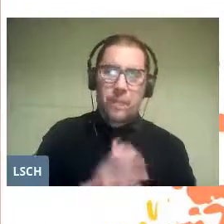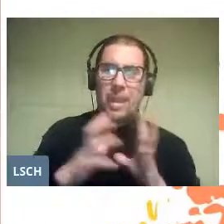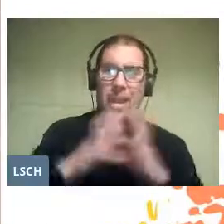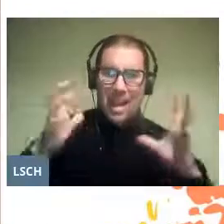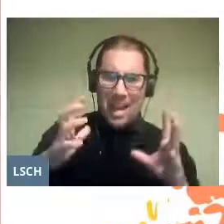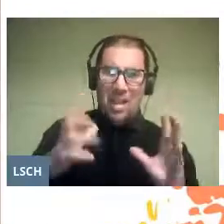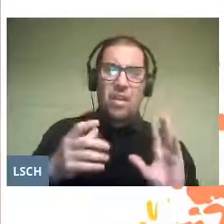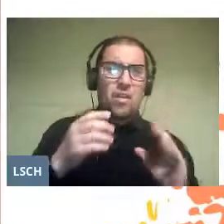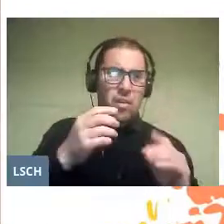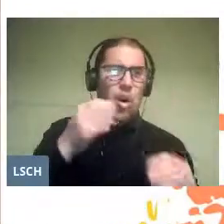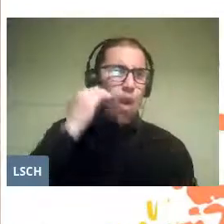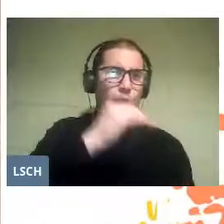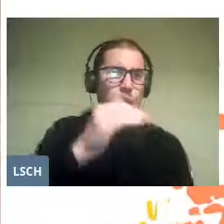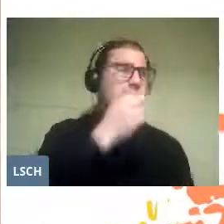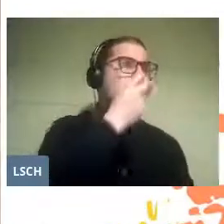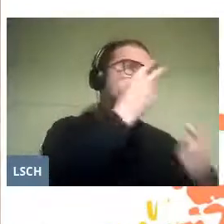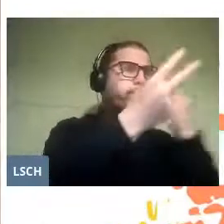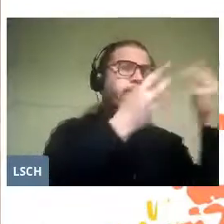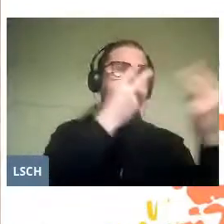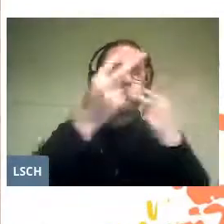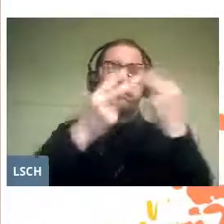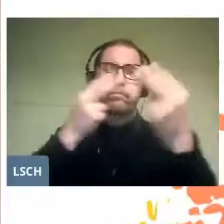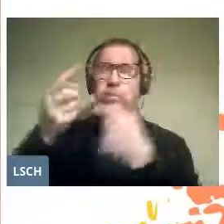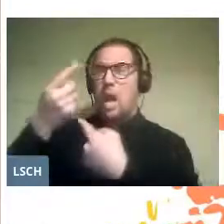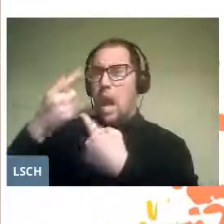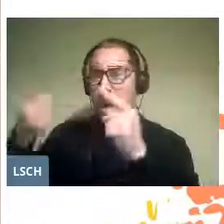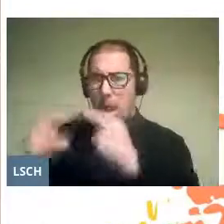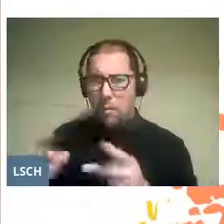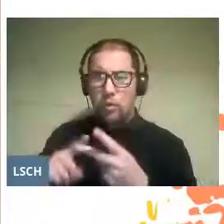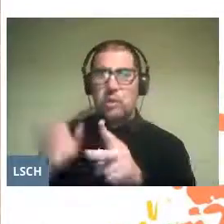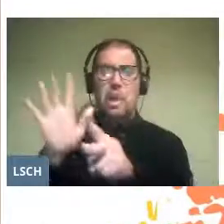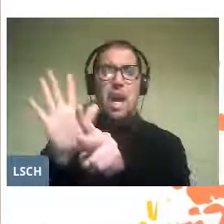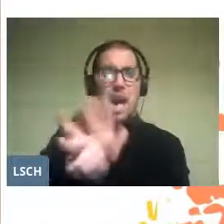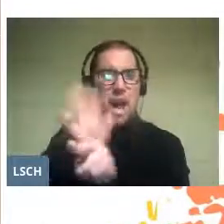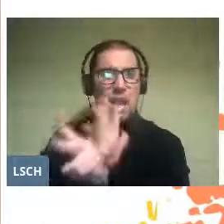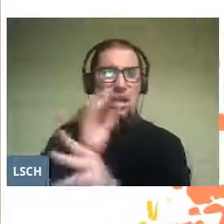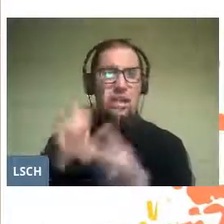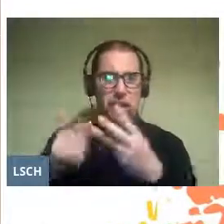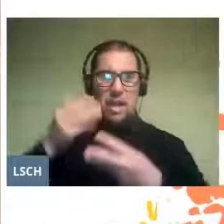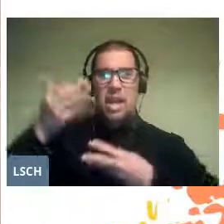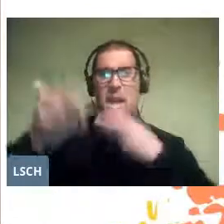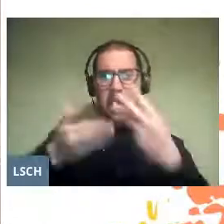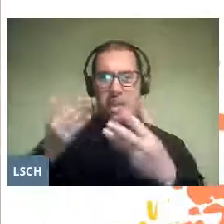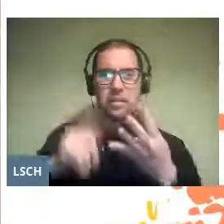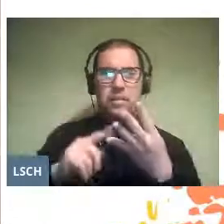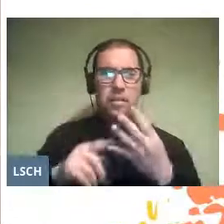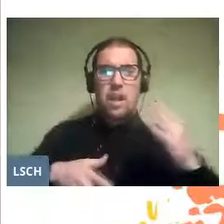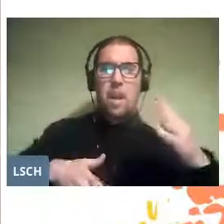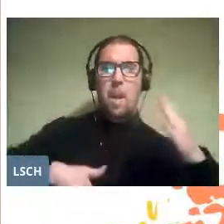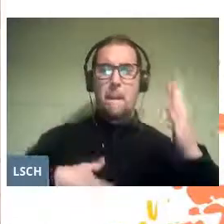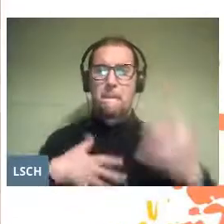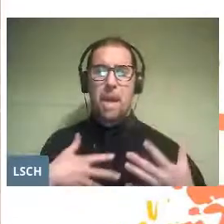of children to music, acting, singing and dancing.